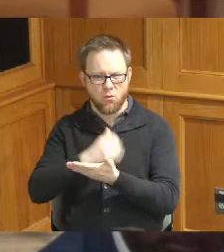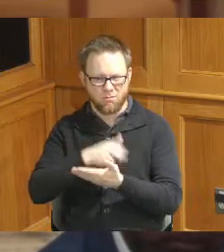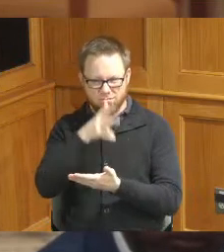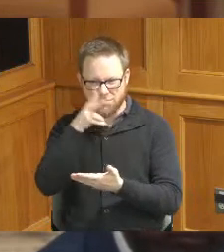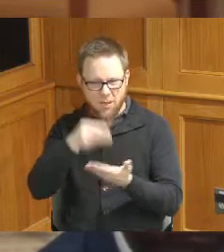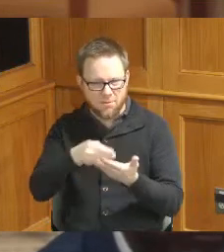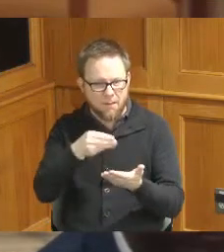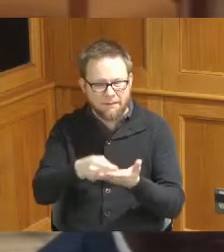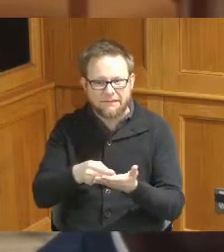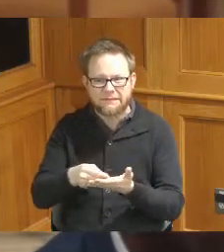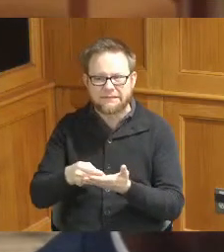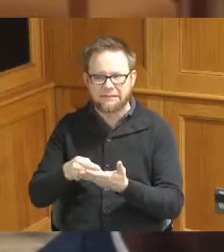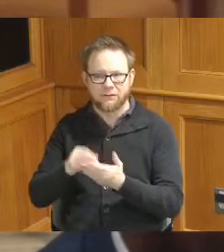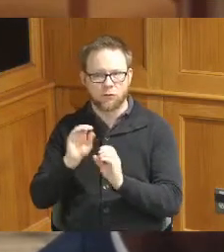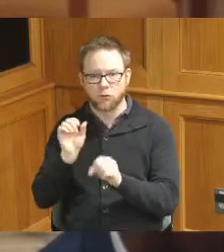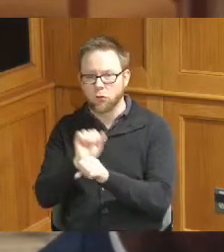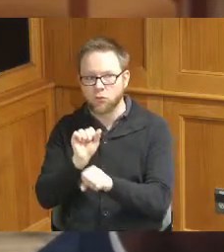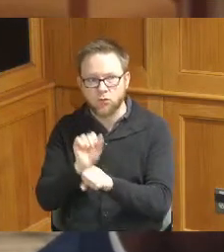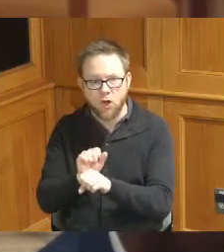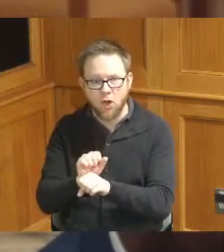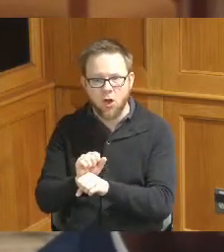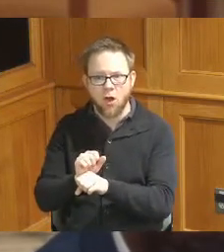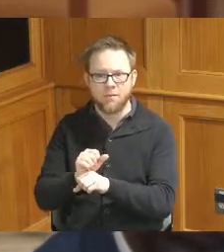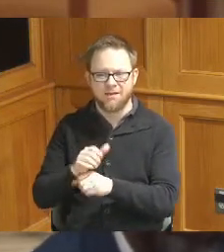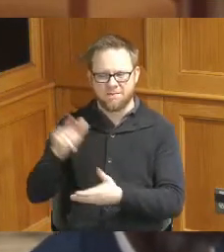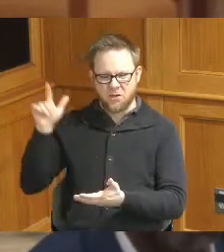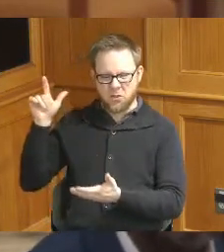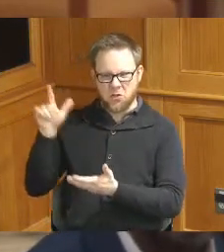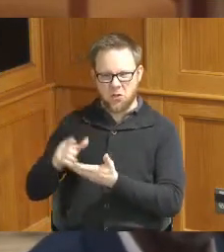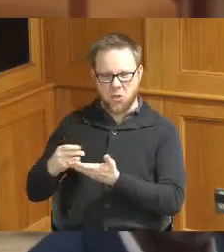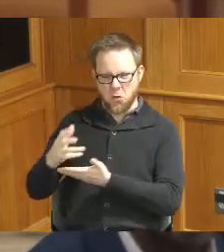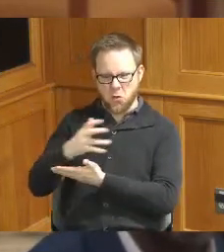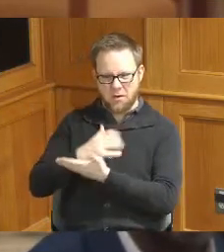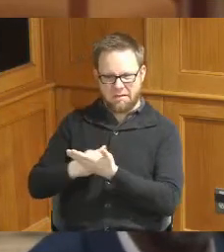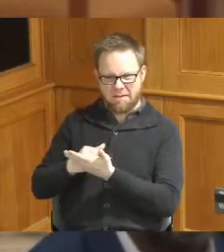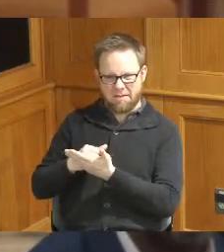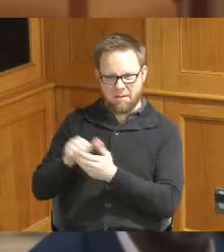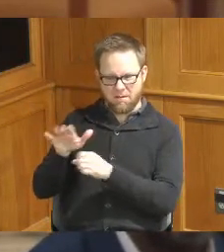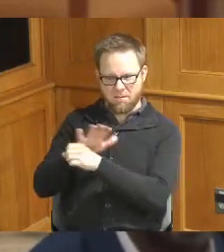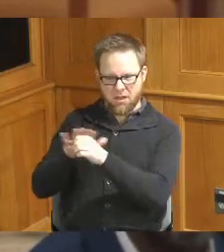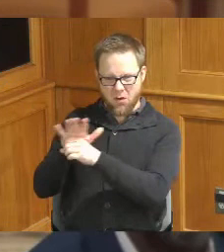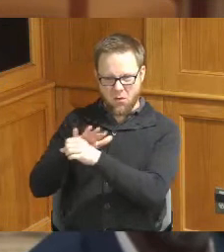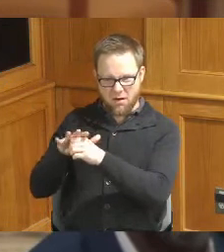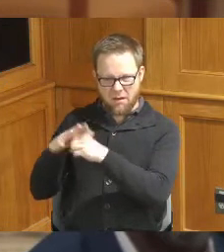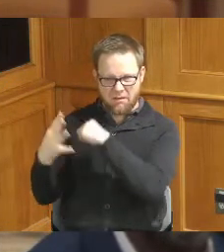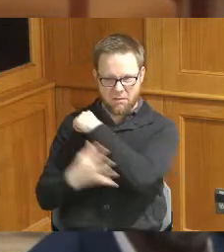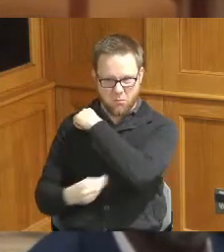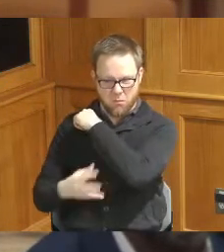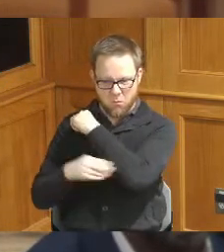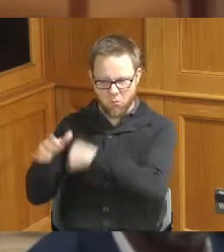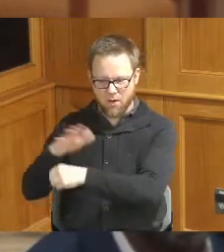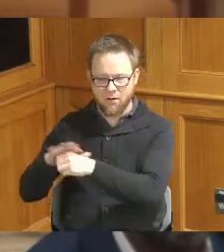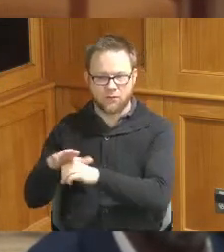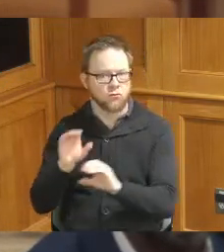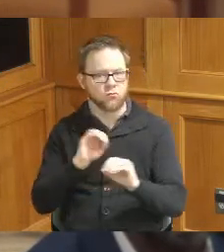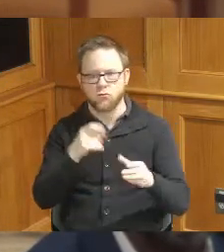living in low senses tract areas so that's there will be no charge for this as opposed to going to